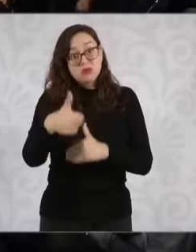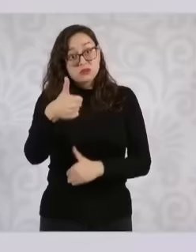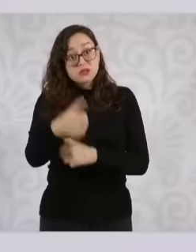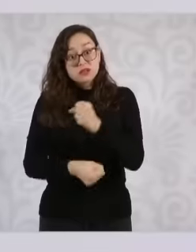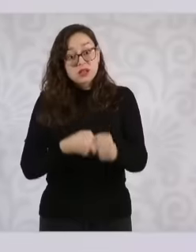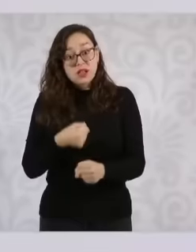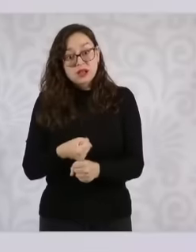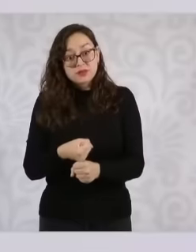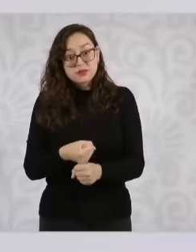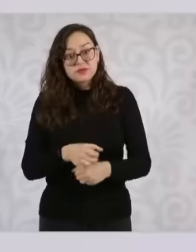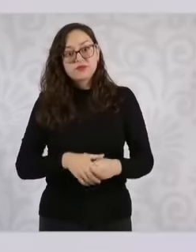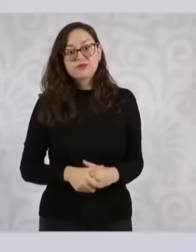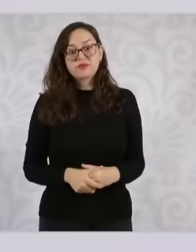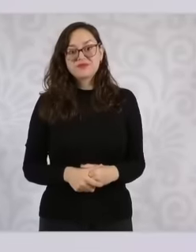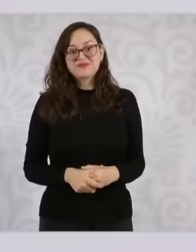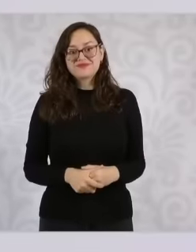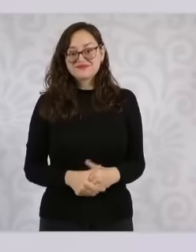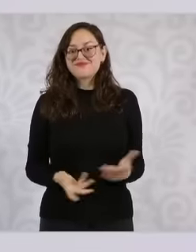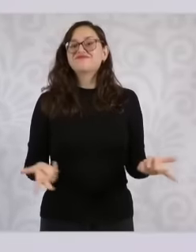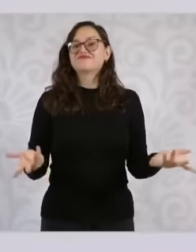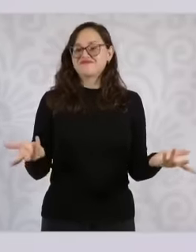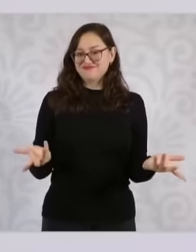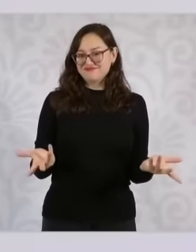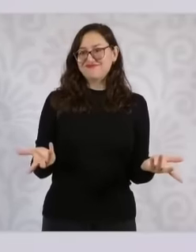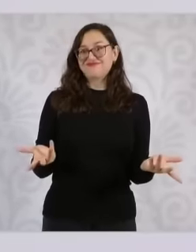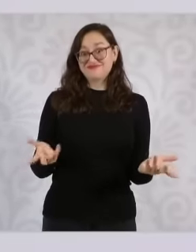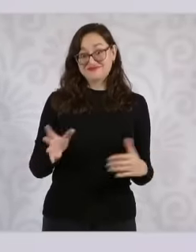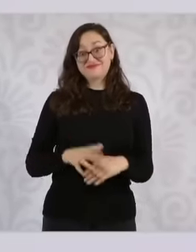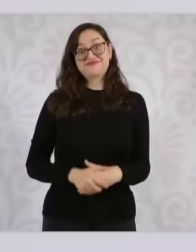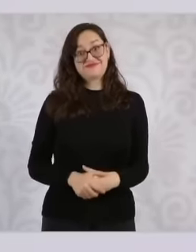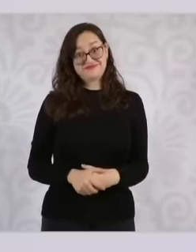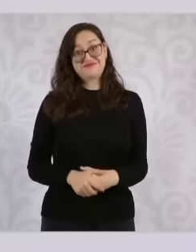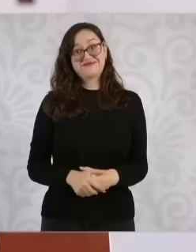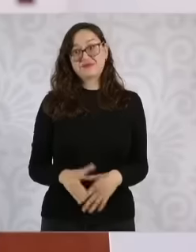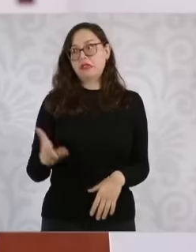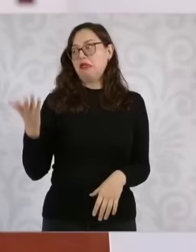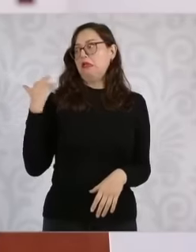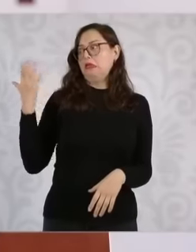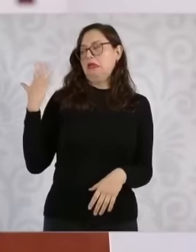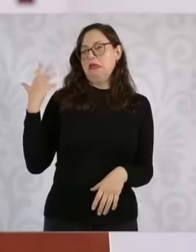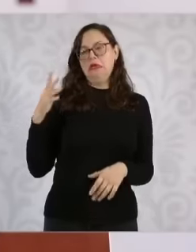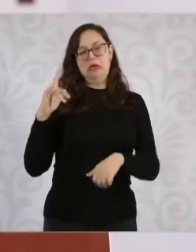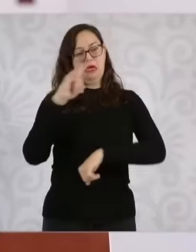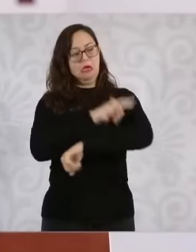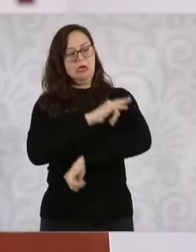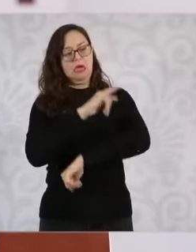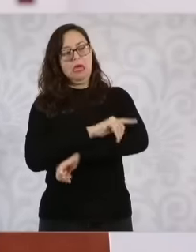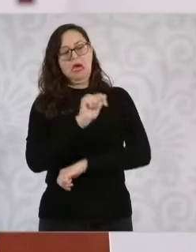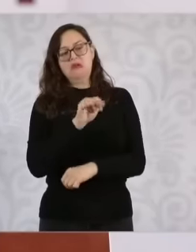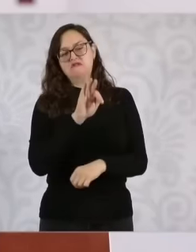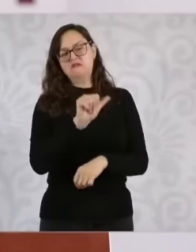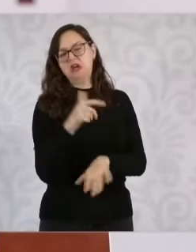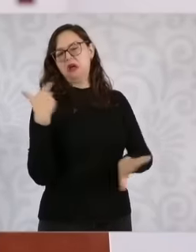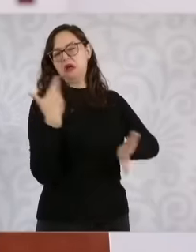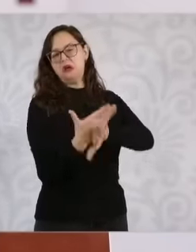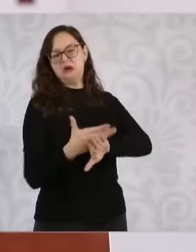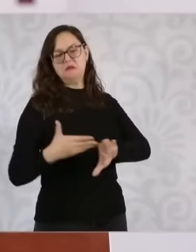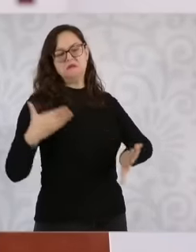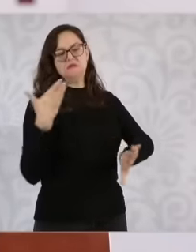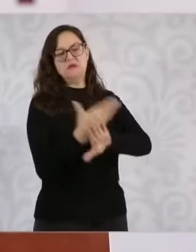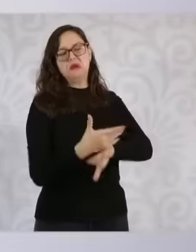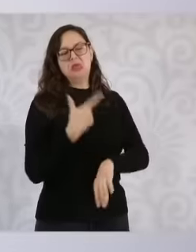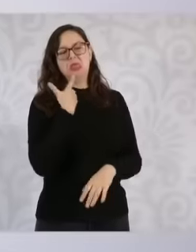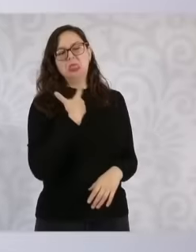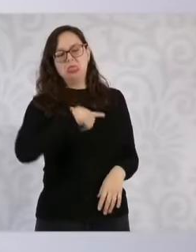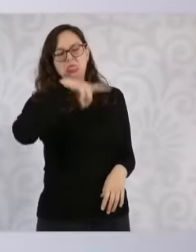what a surprise, not so much what they said about Felipe Ángeles of the laifa, what a terrible